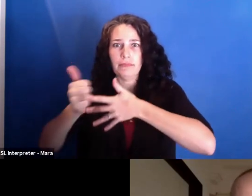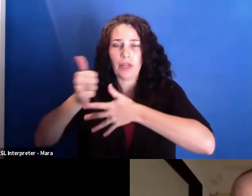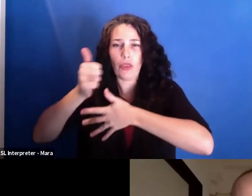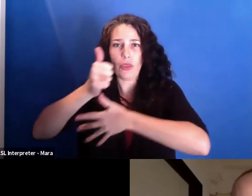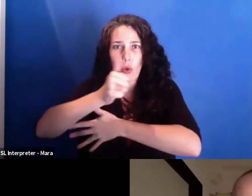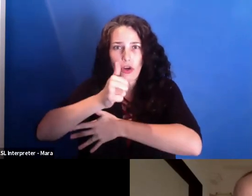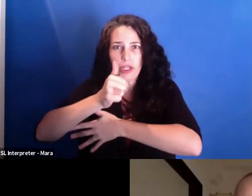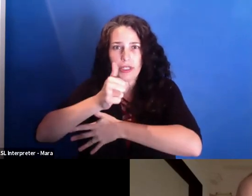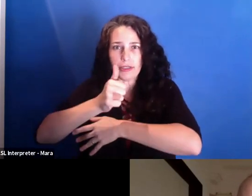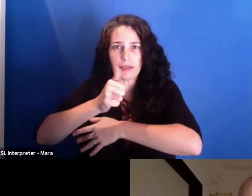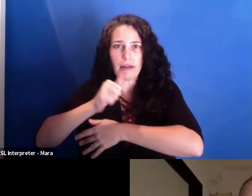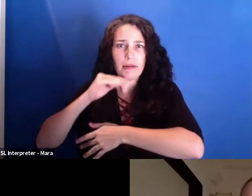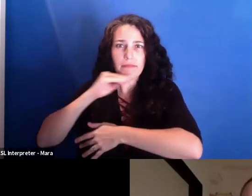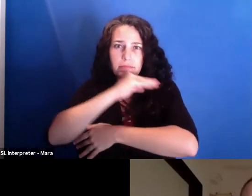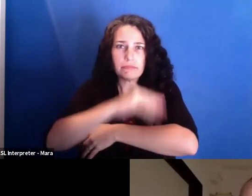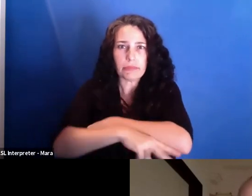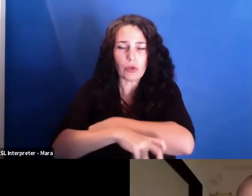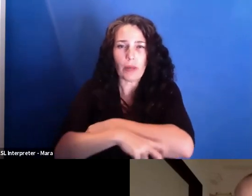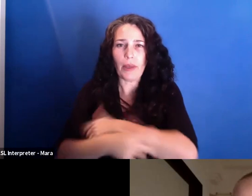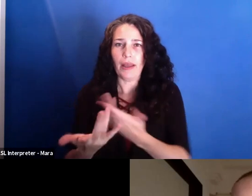because the society doesn't function anymore.